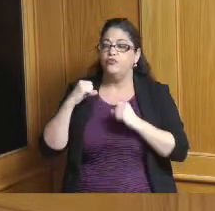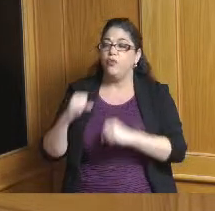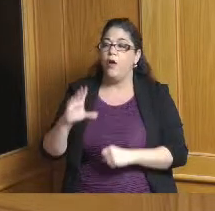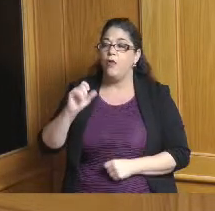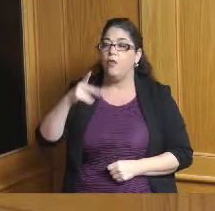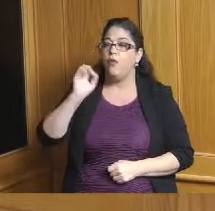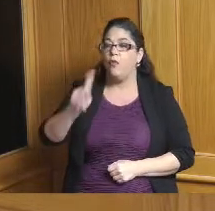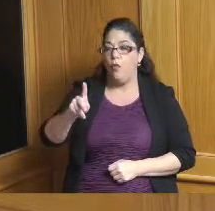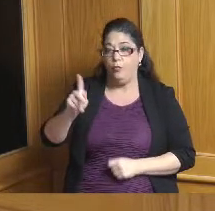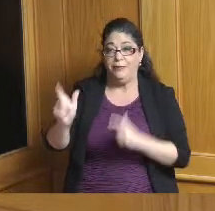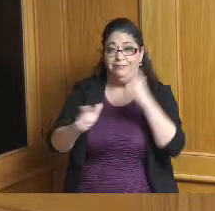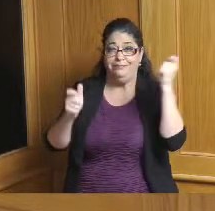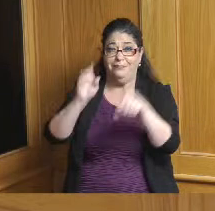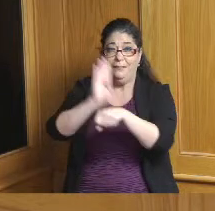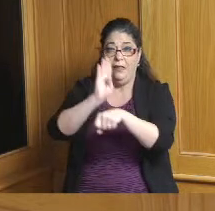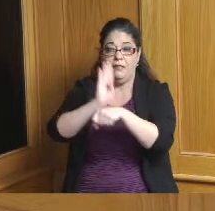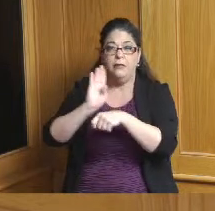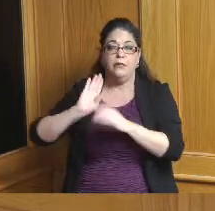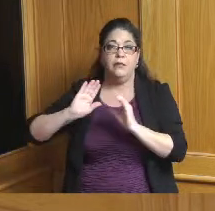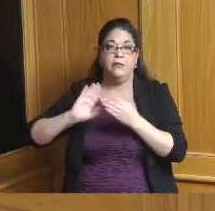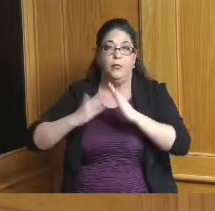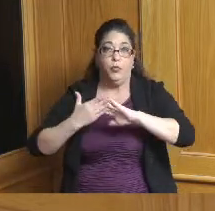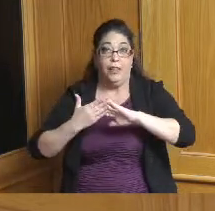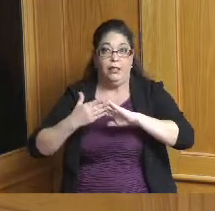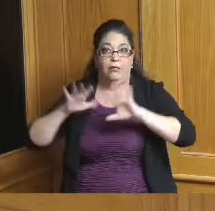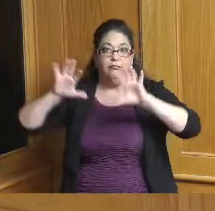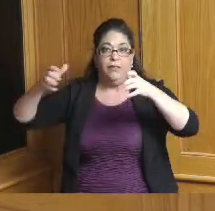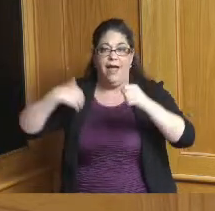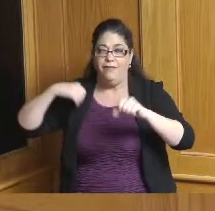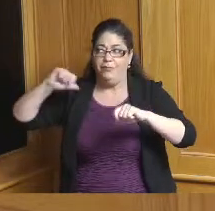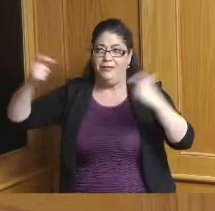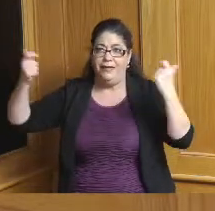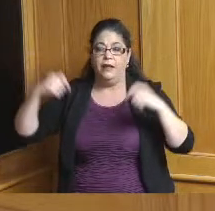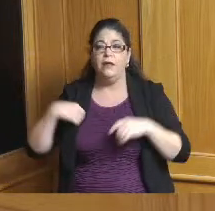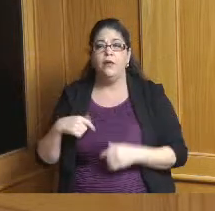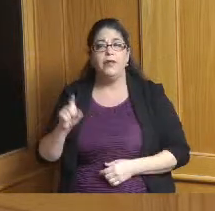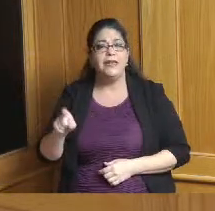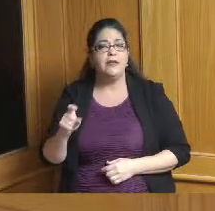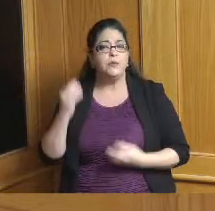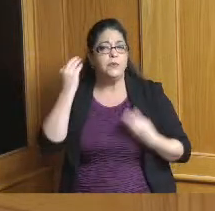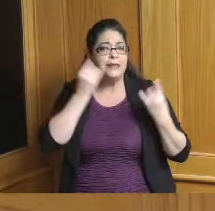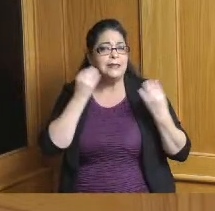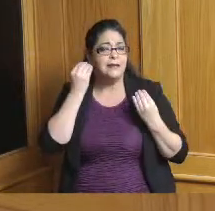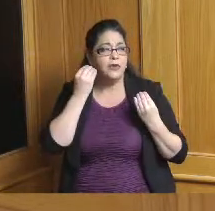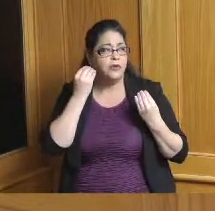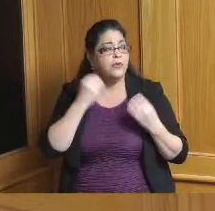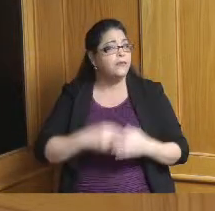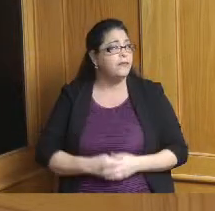and based on that some of these things should maybe there are disconnects because we should